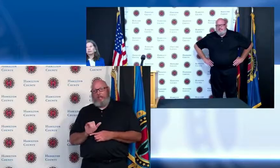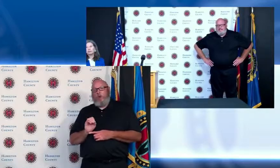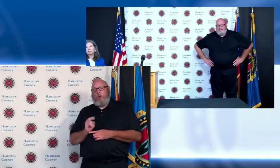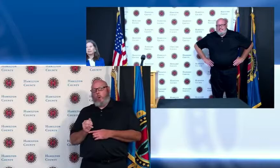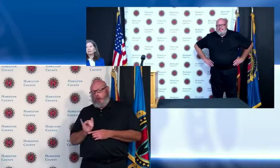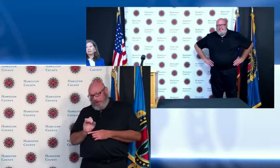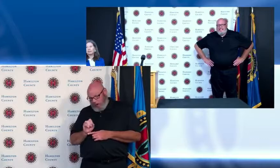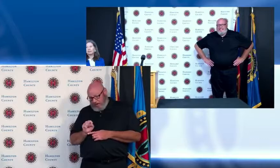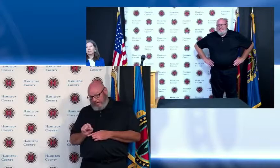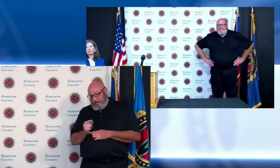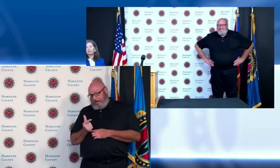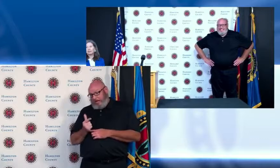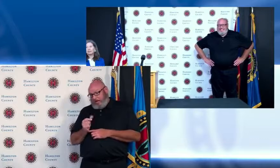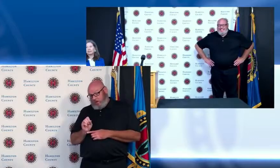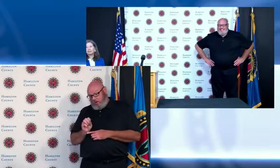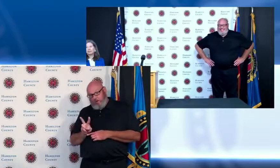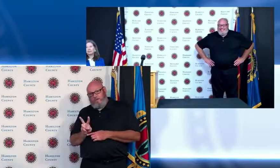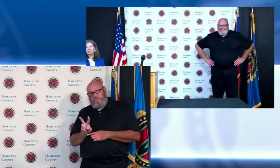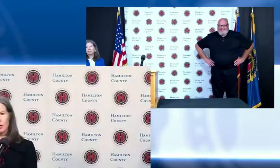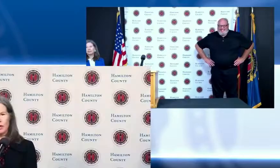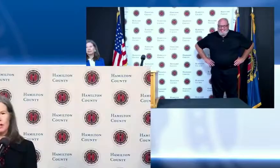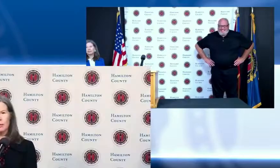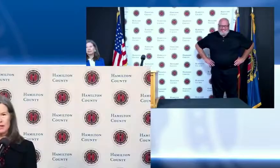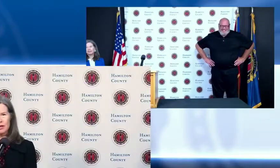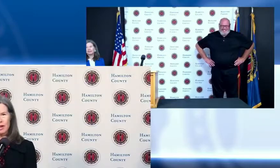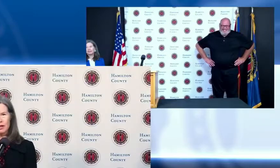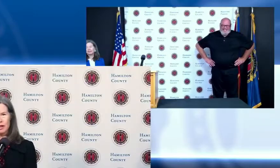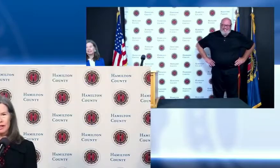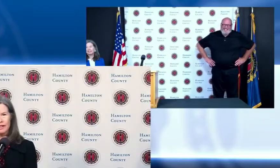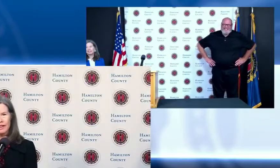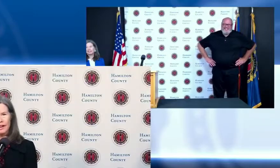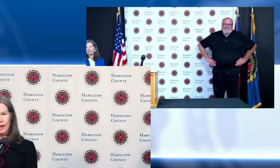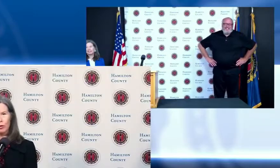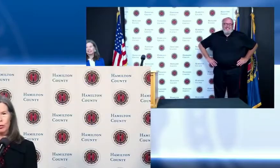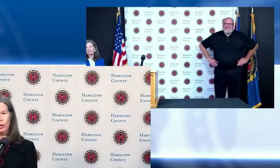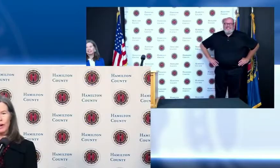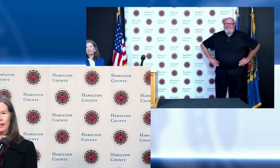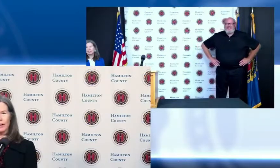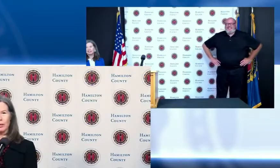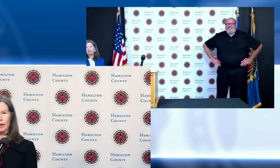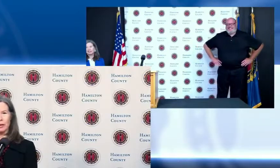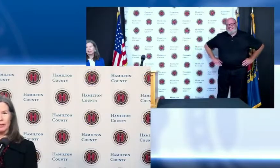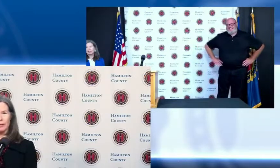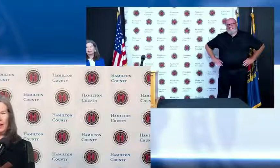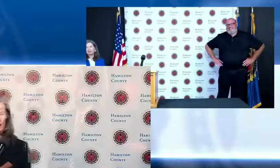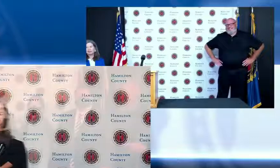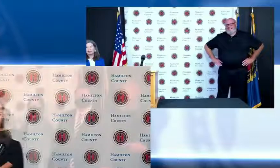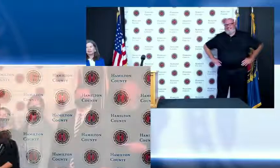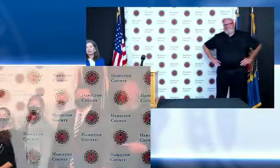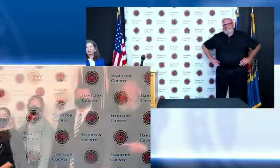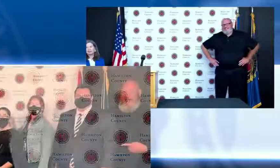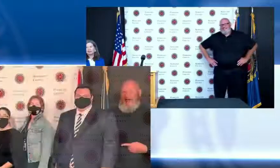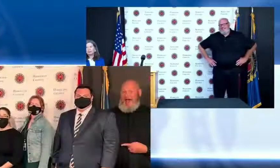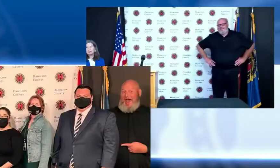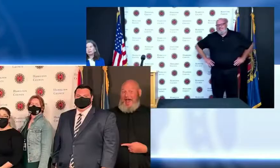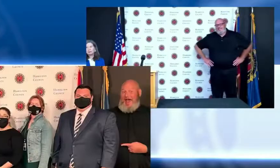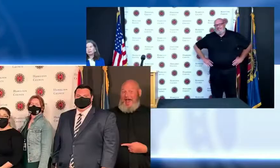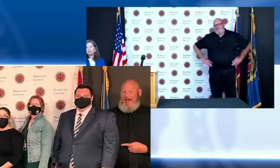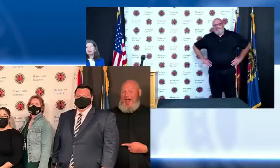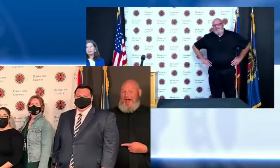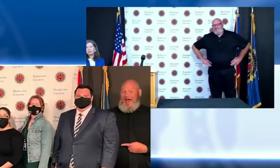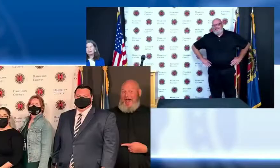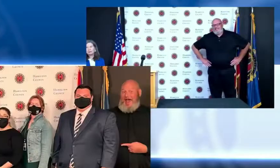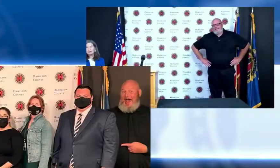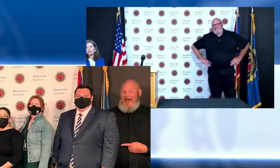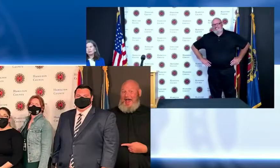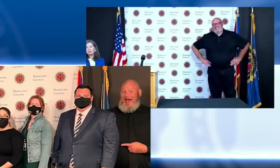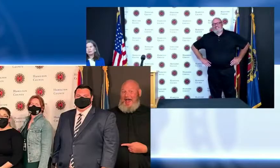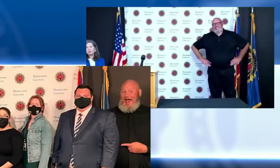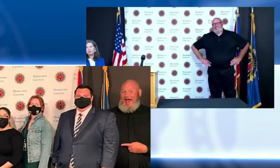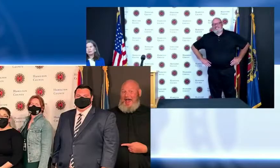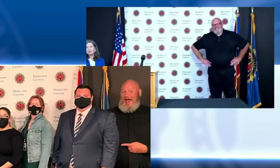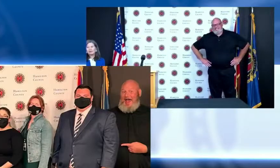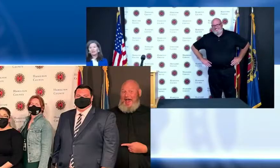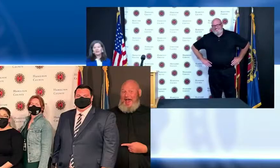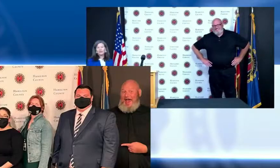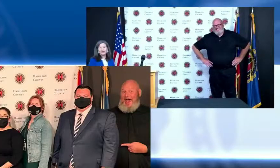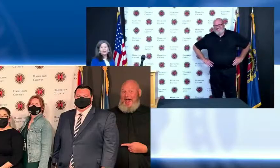so Jay's sweating back here again so let's be safe out there and we'll be back next week thank you